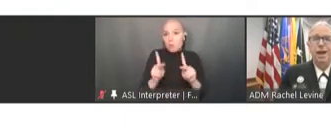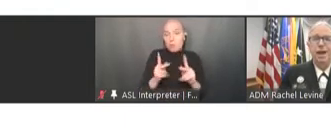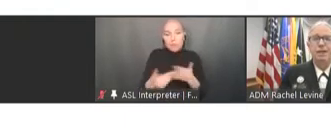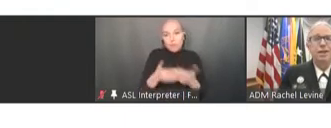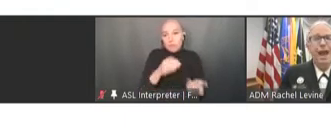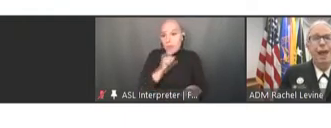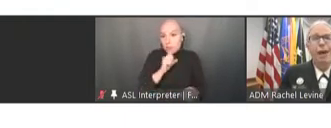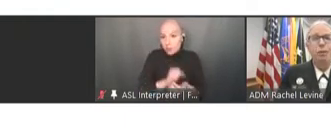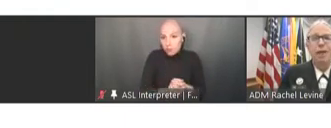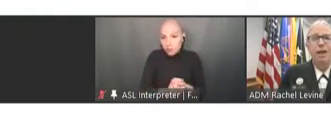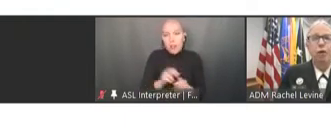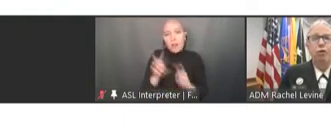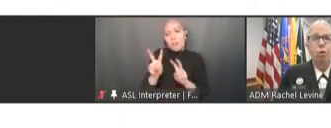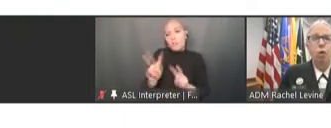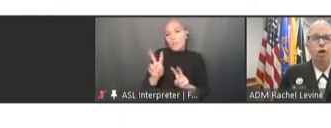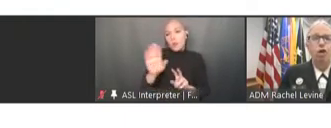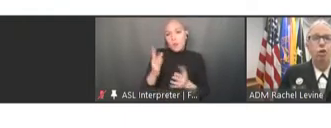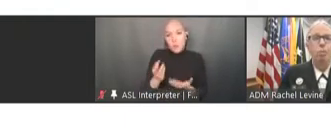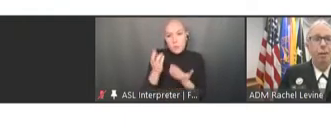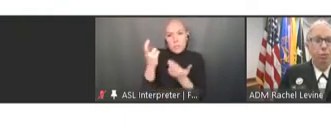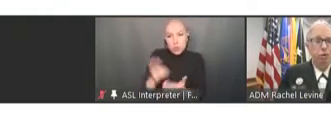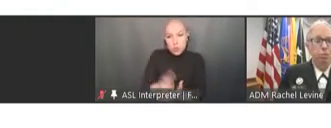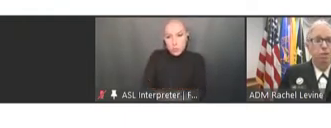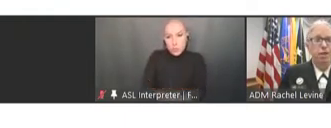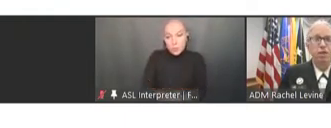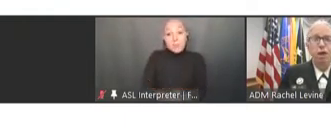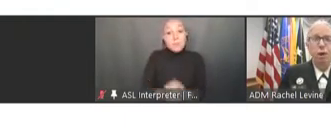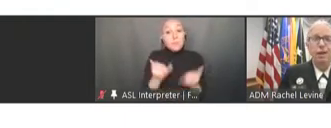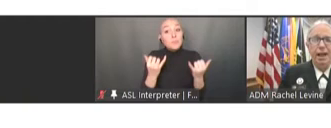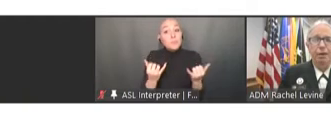And for now, I would like our four new members, please, to go on camera.